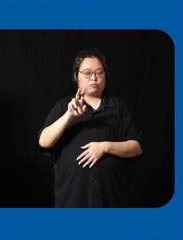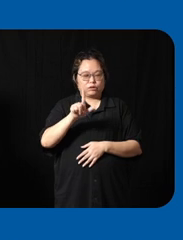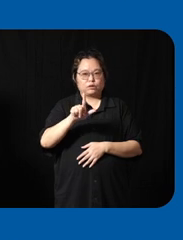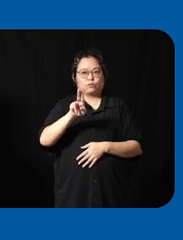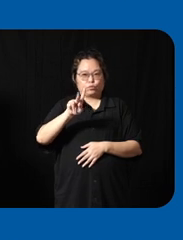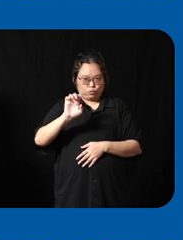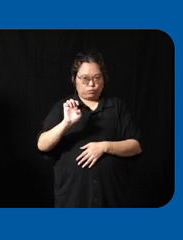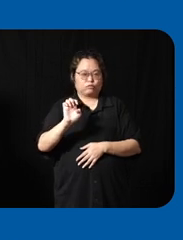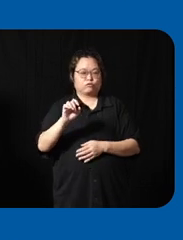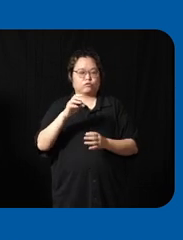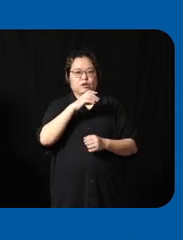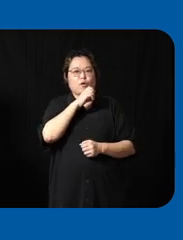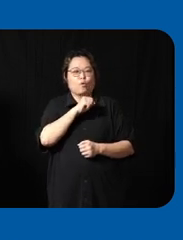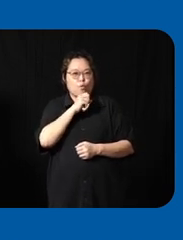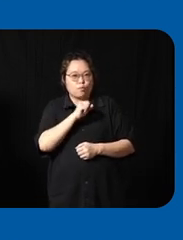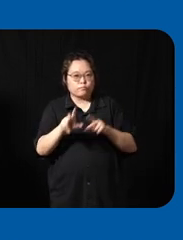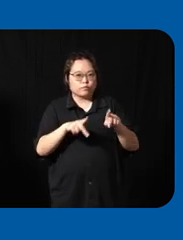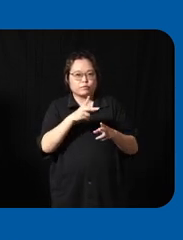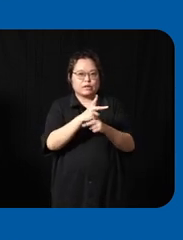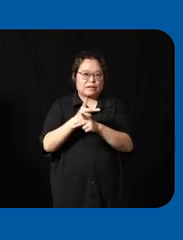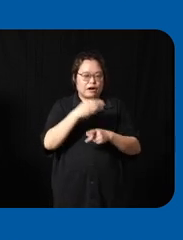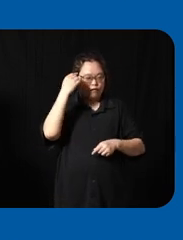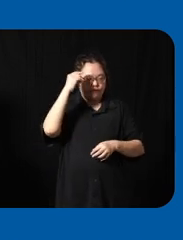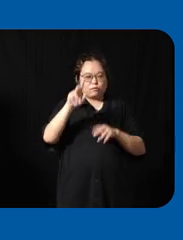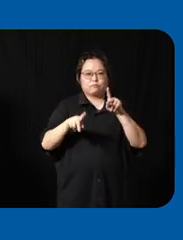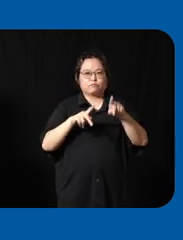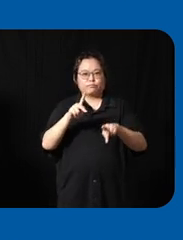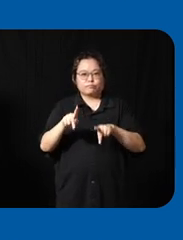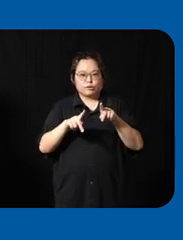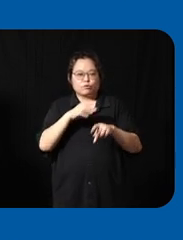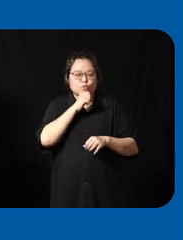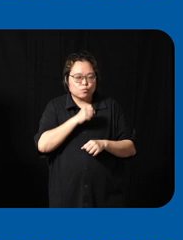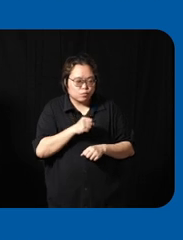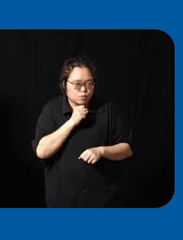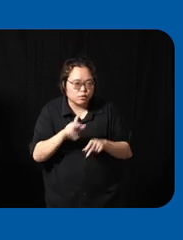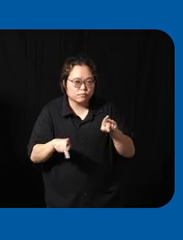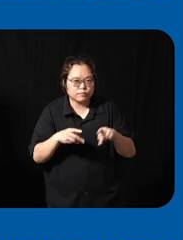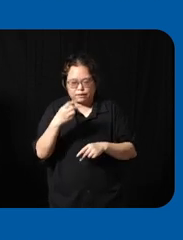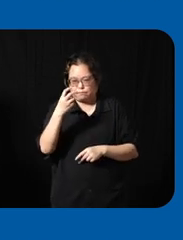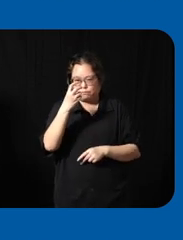vision to uh you know Feit themselves properly uh yeah and and a few other things you can see